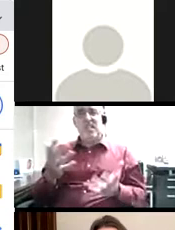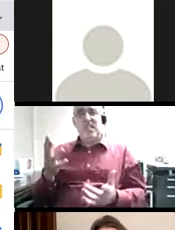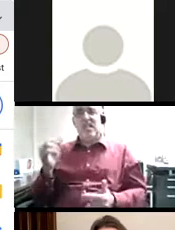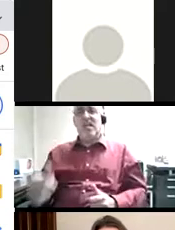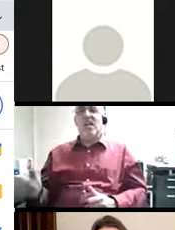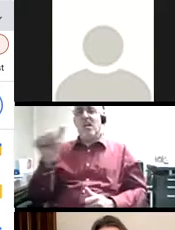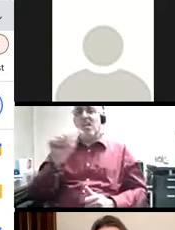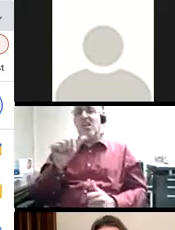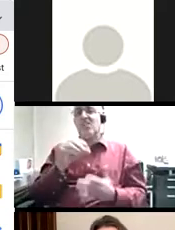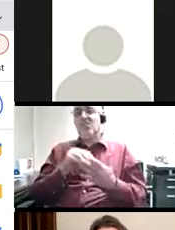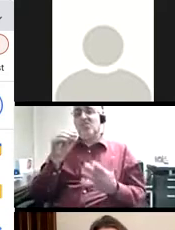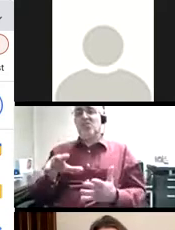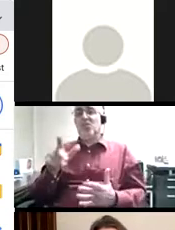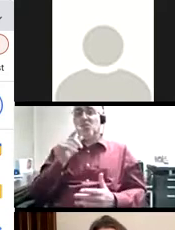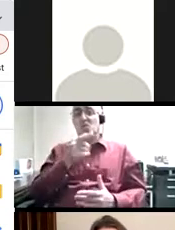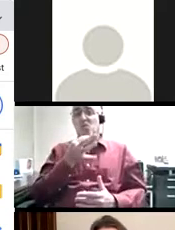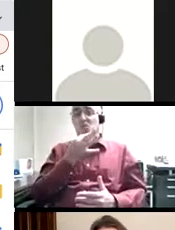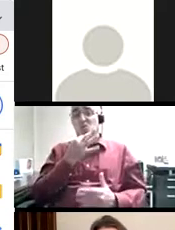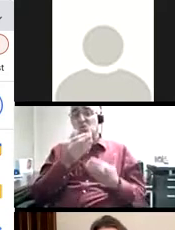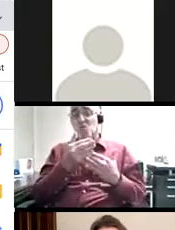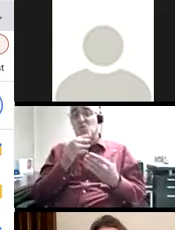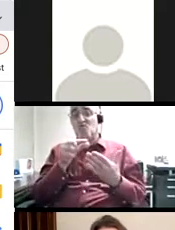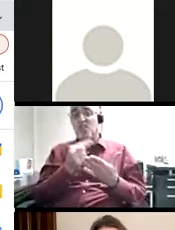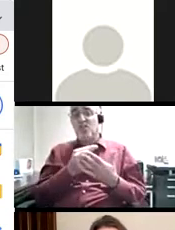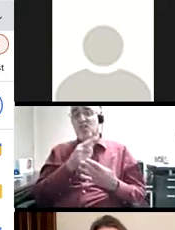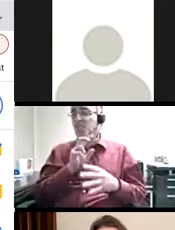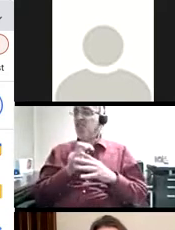Another student who's nearing graduation, Daniel, immediately jumped in and shared